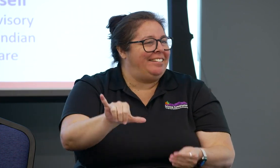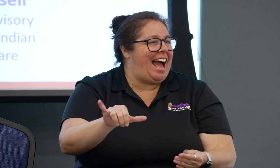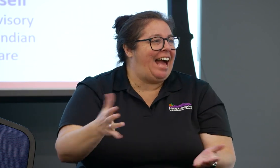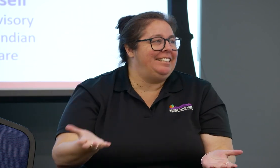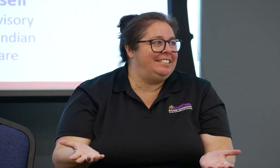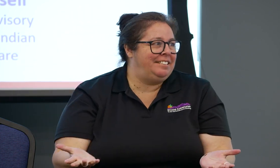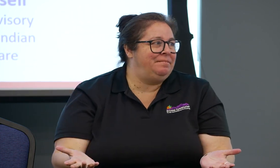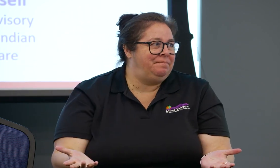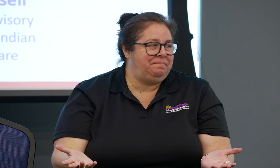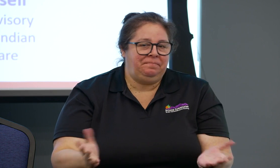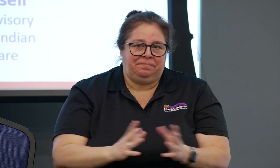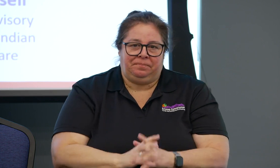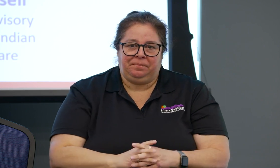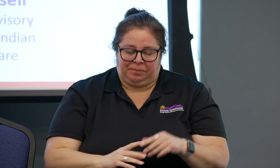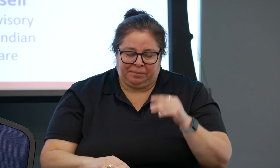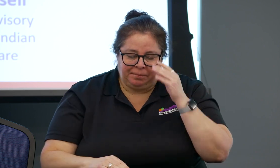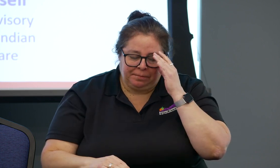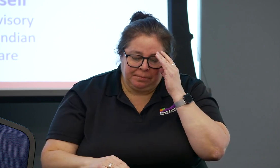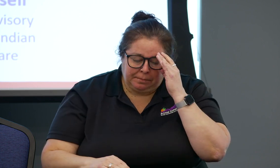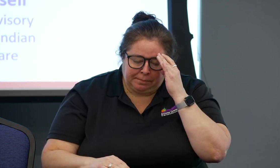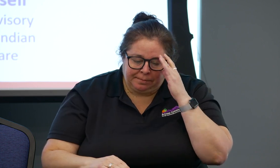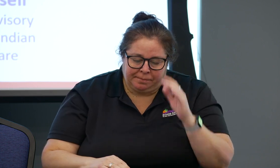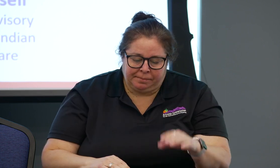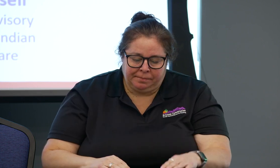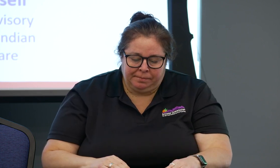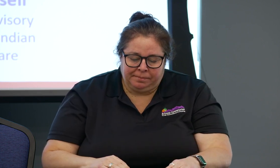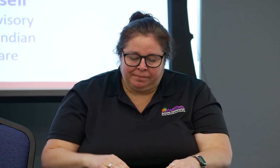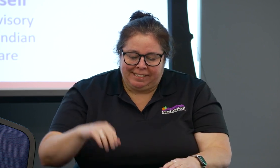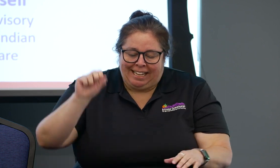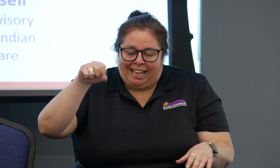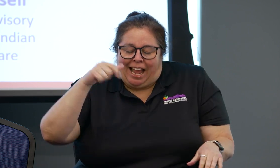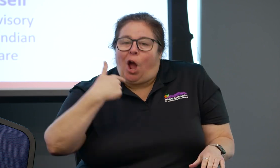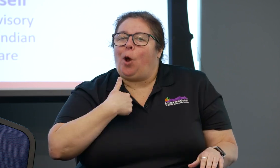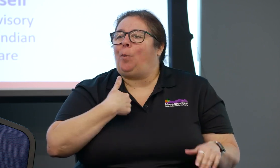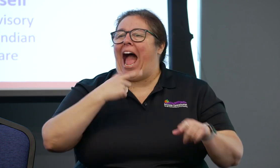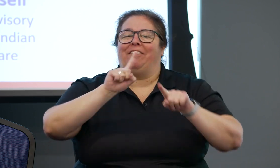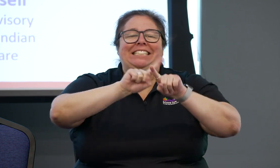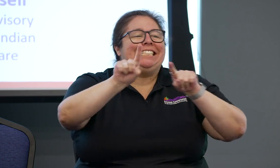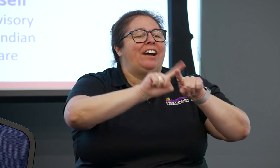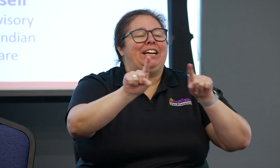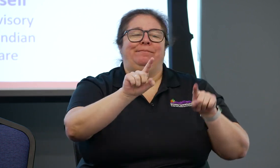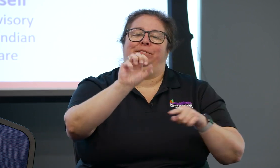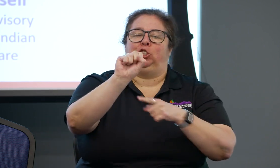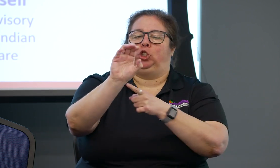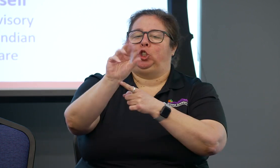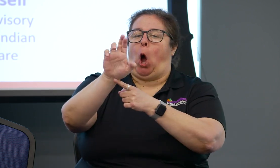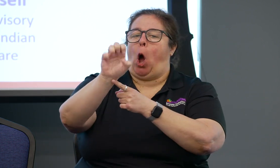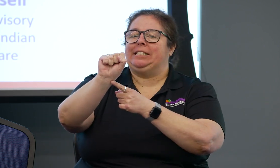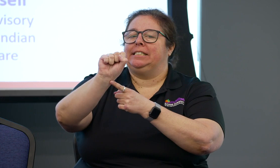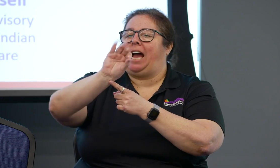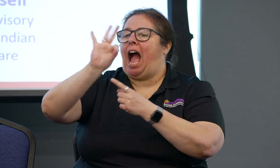aren't aware of their family health histories or what kind of genetic disorders may be latent within their family.